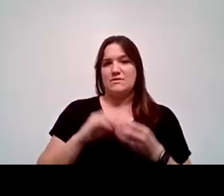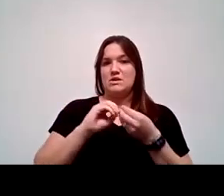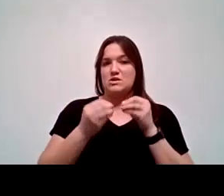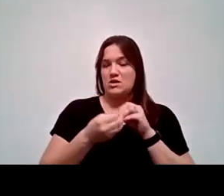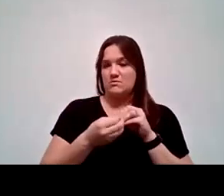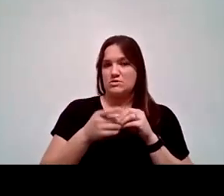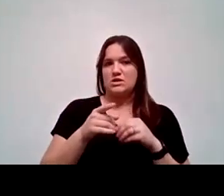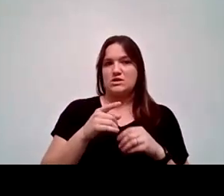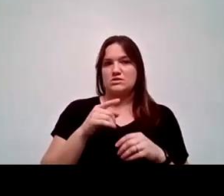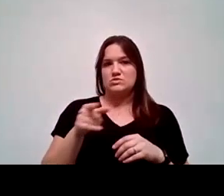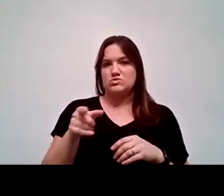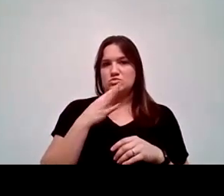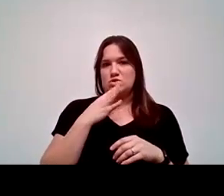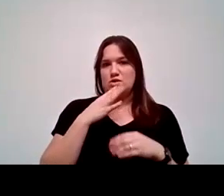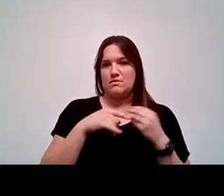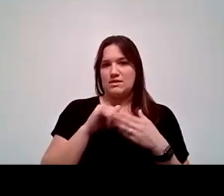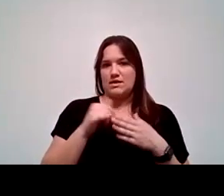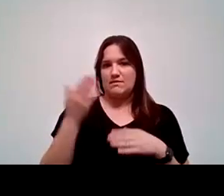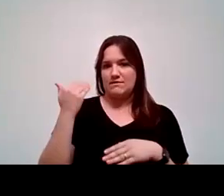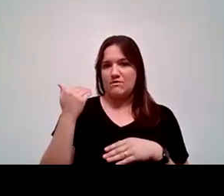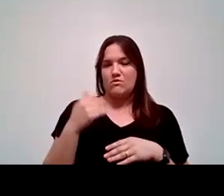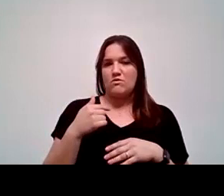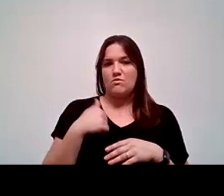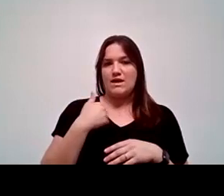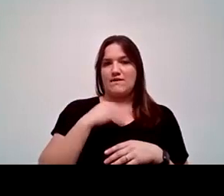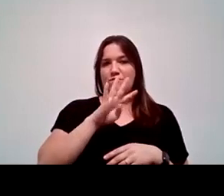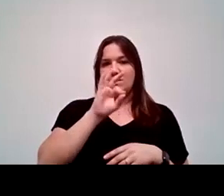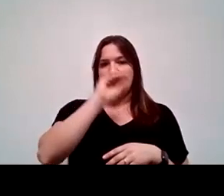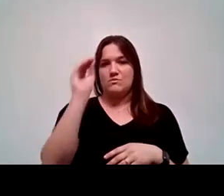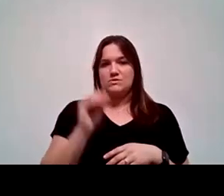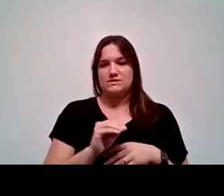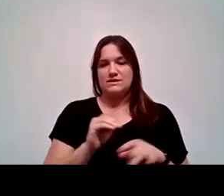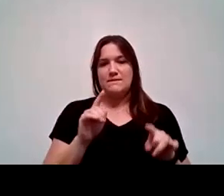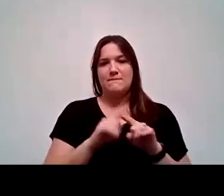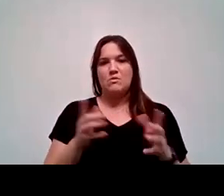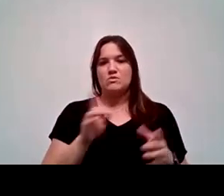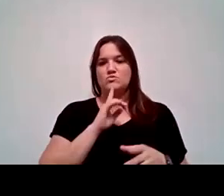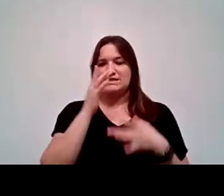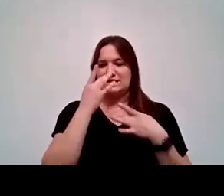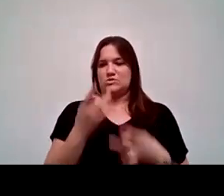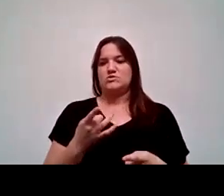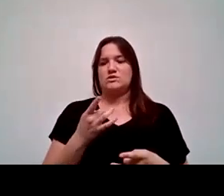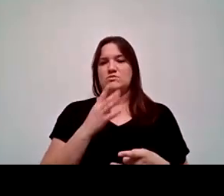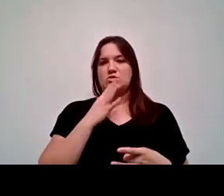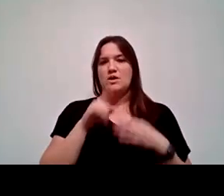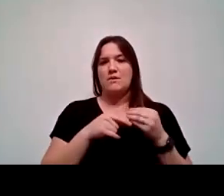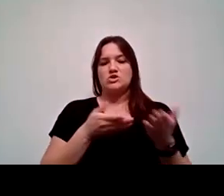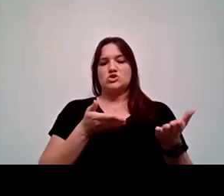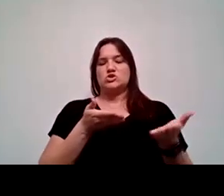Goldsmith had has said earlier, we do have 49%, but what intrigued me was when we talk about servingness, and that does mean